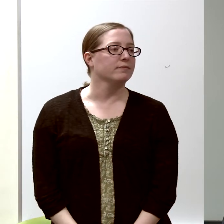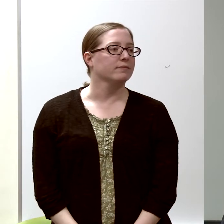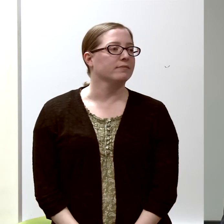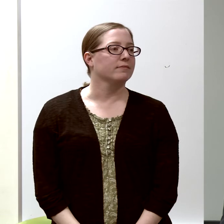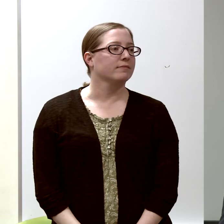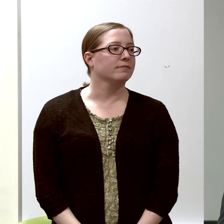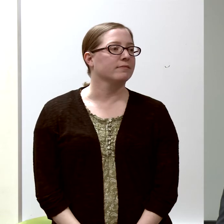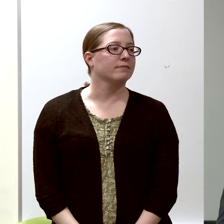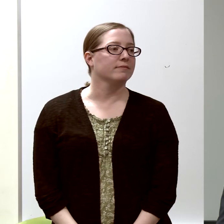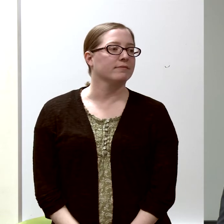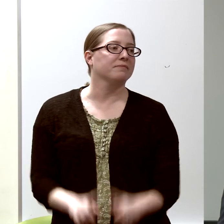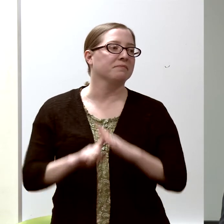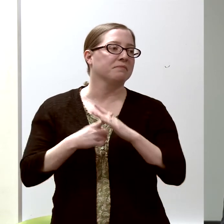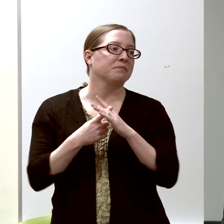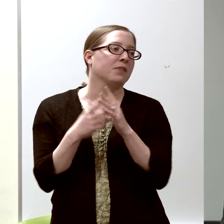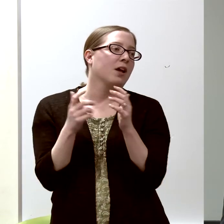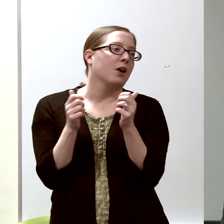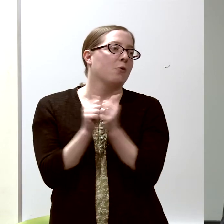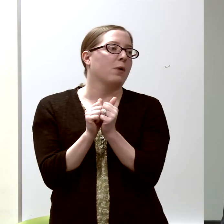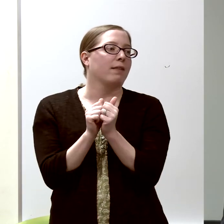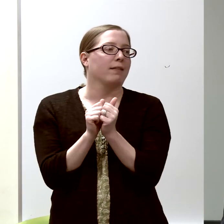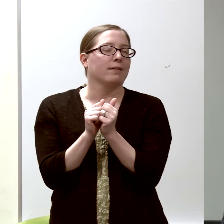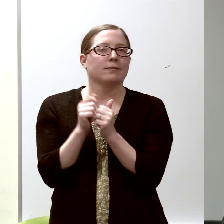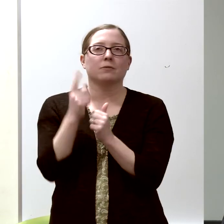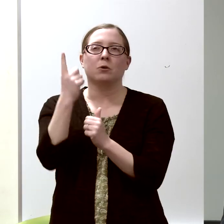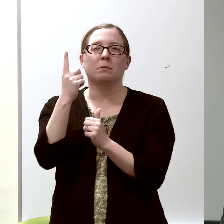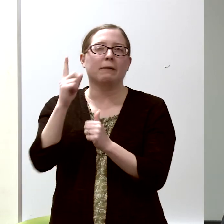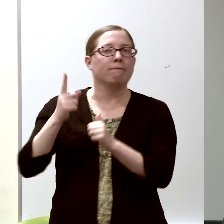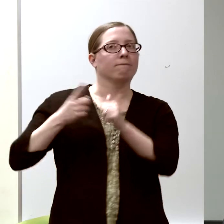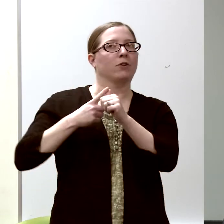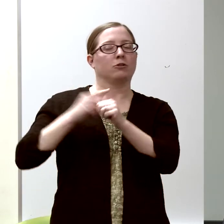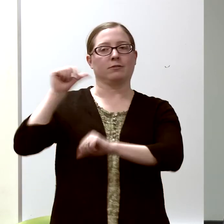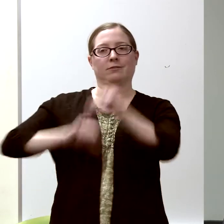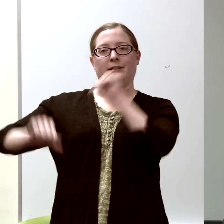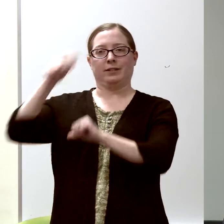with one of my earliest scientific memories,